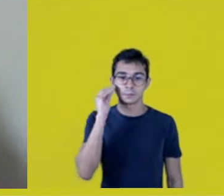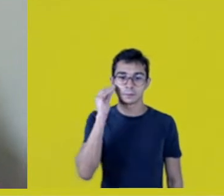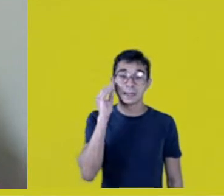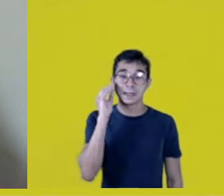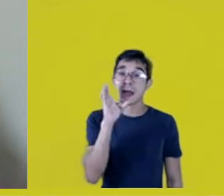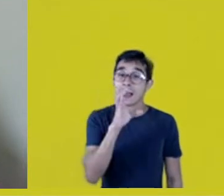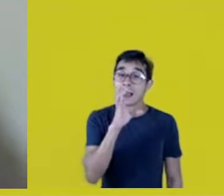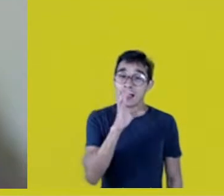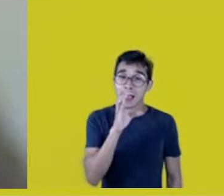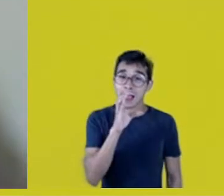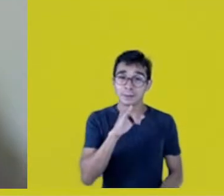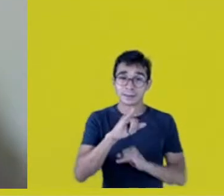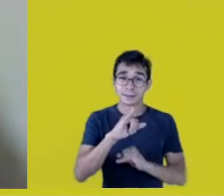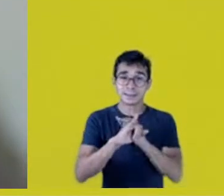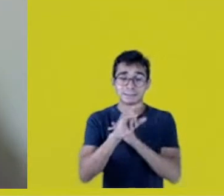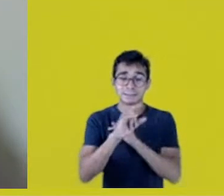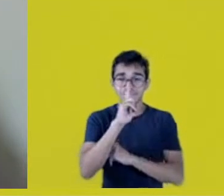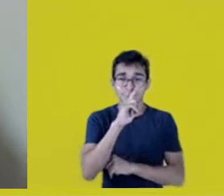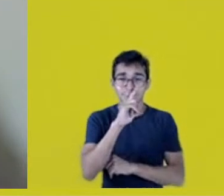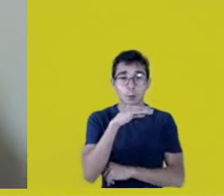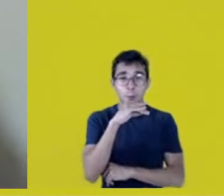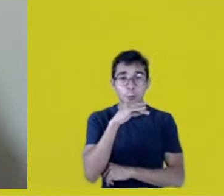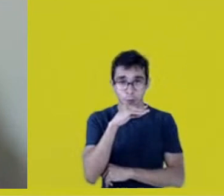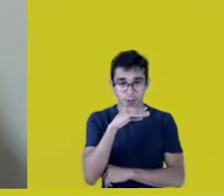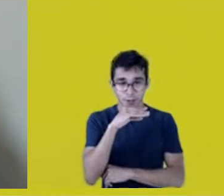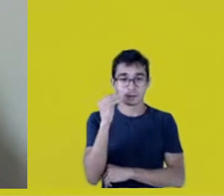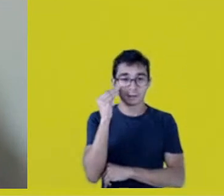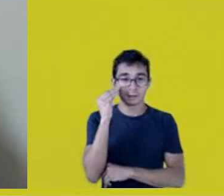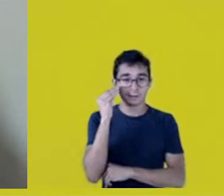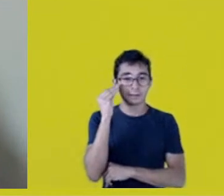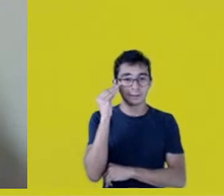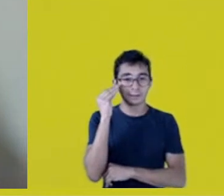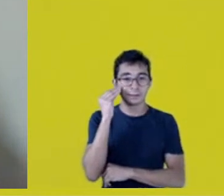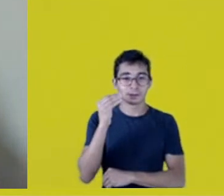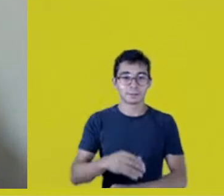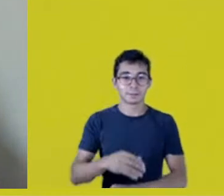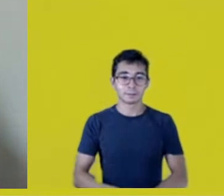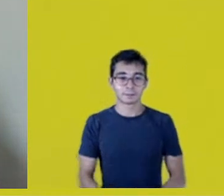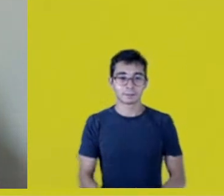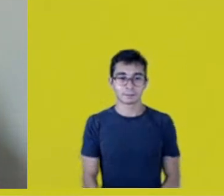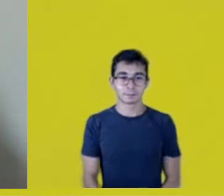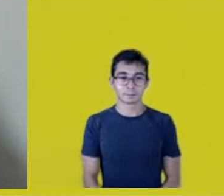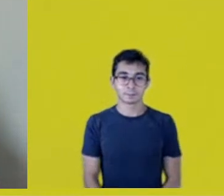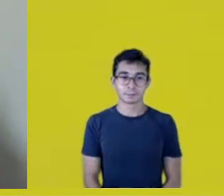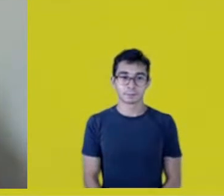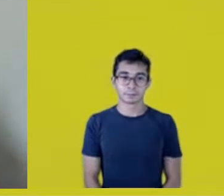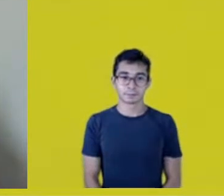but I’ll try and see if I manage to go on.